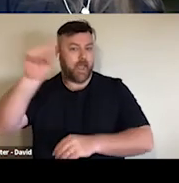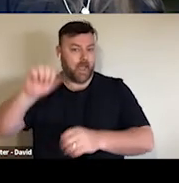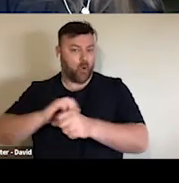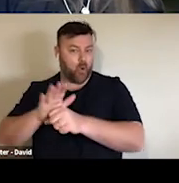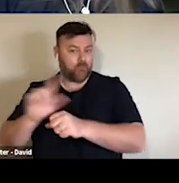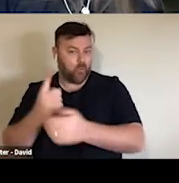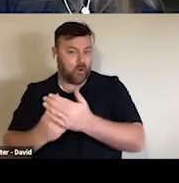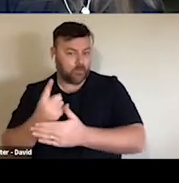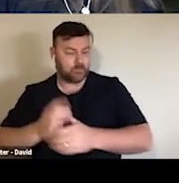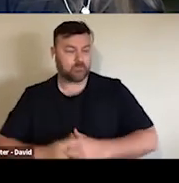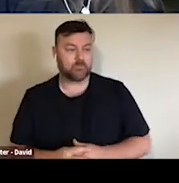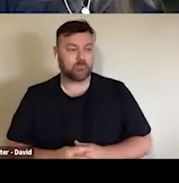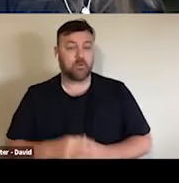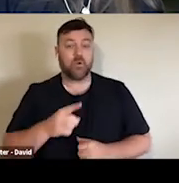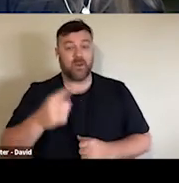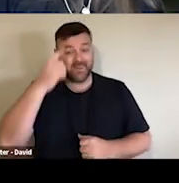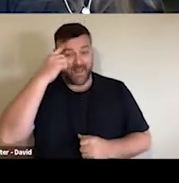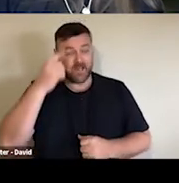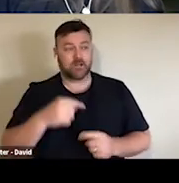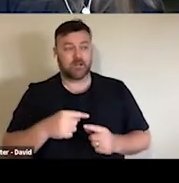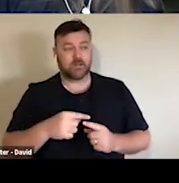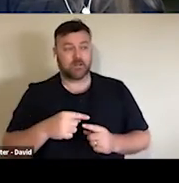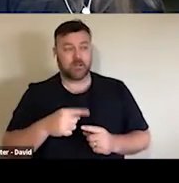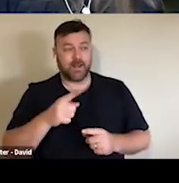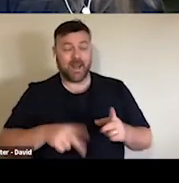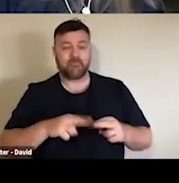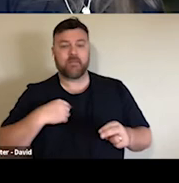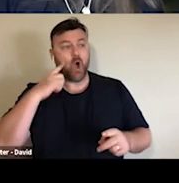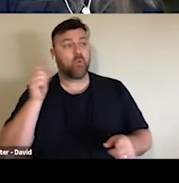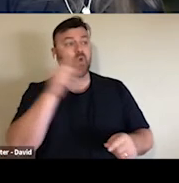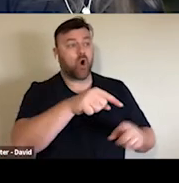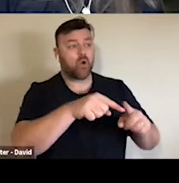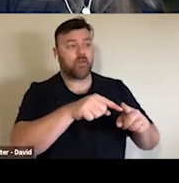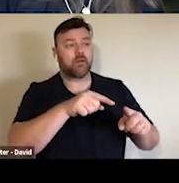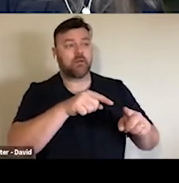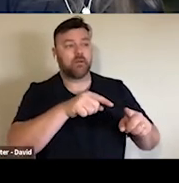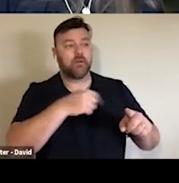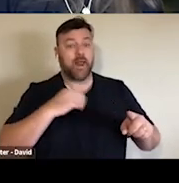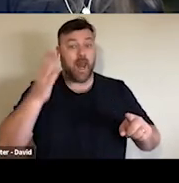might be where people live or it might be and lack of ability to travel or health or other reasons.